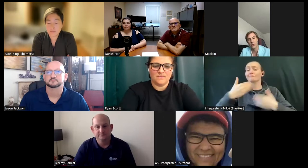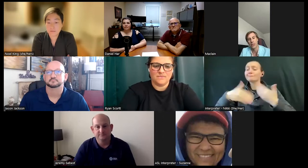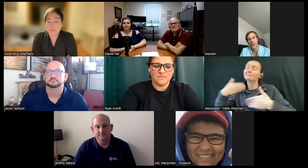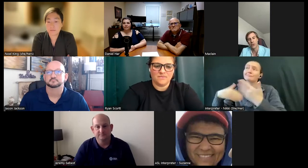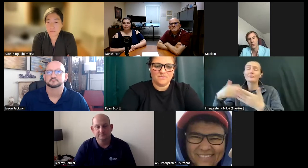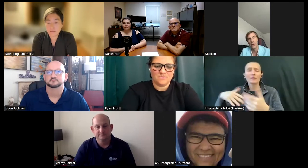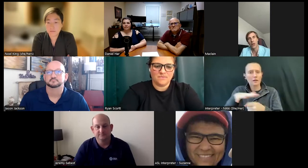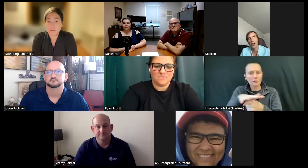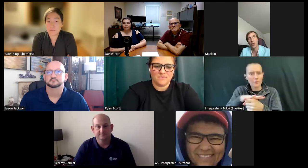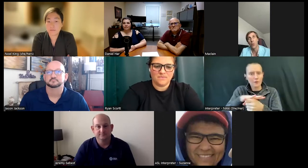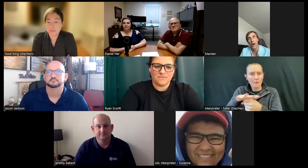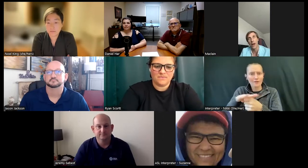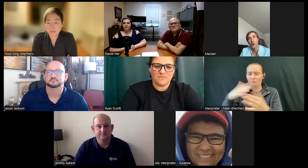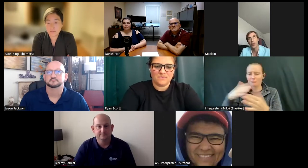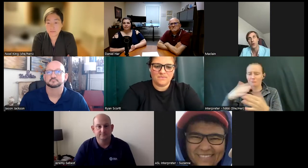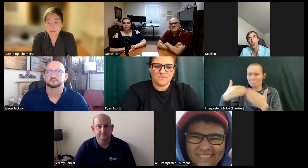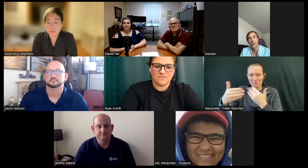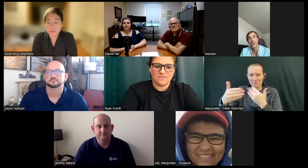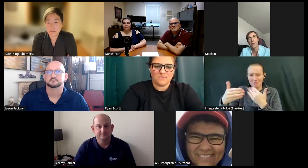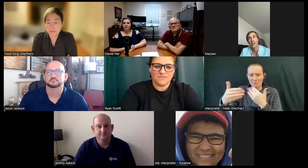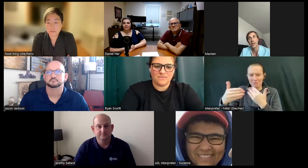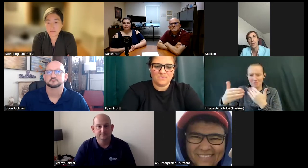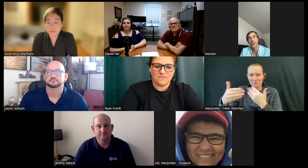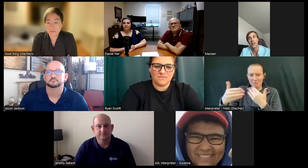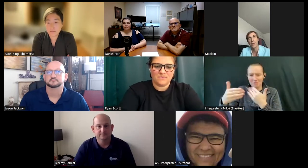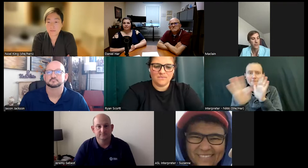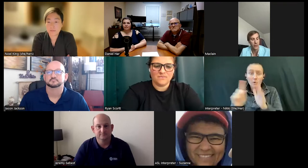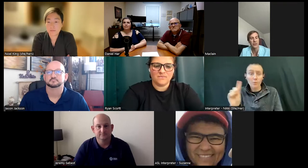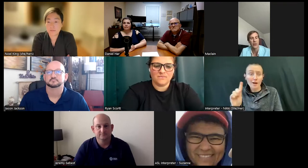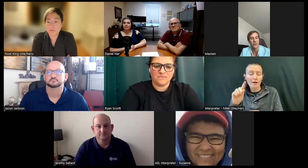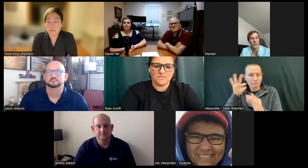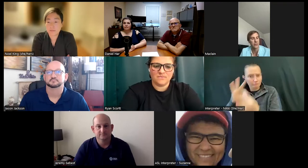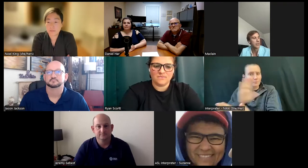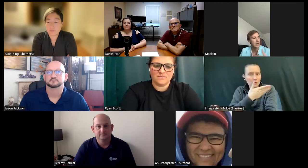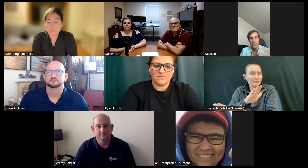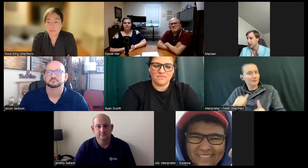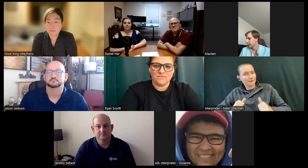actually acquired was a venue for music so it did for live shows, and